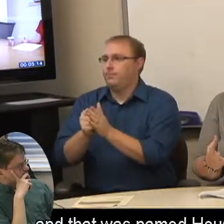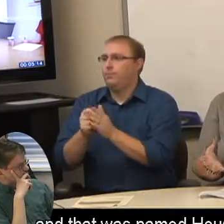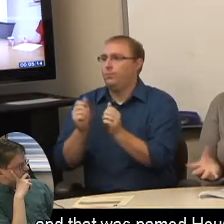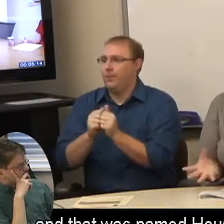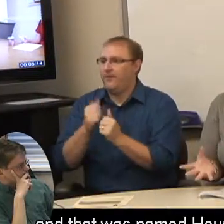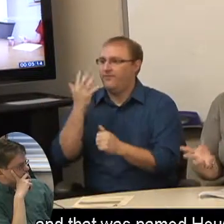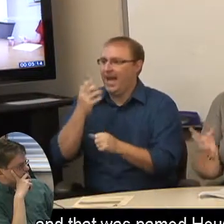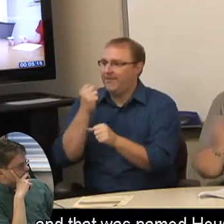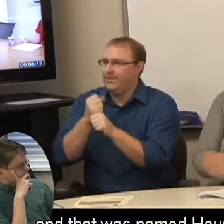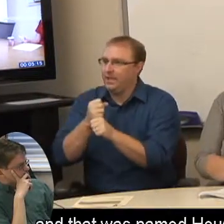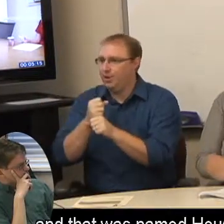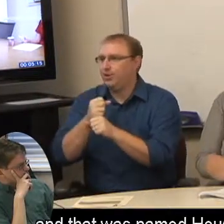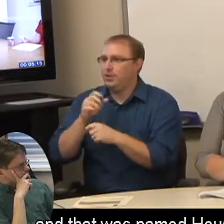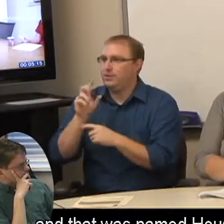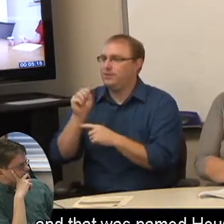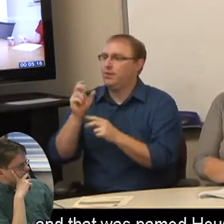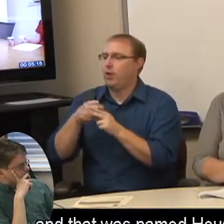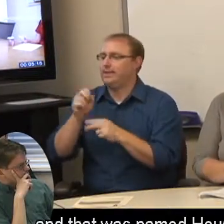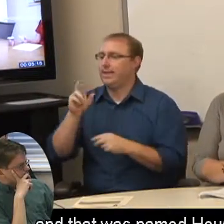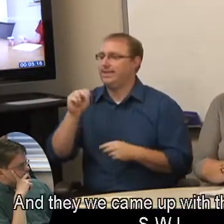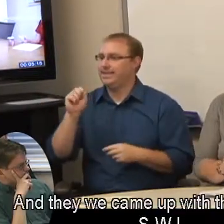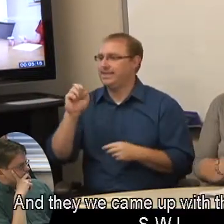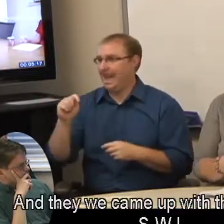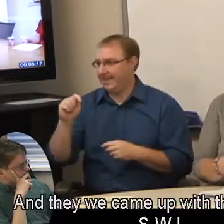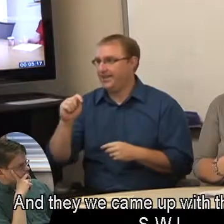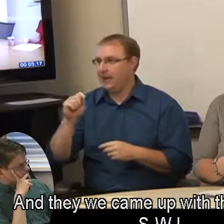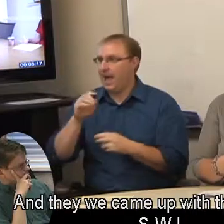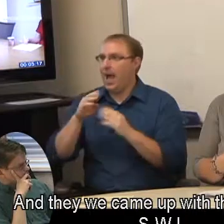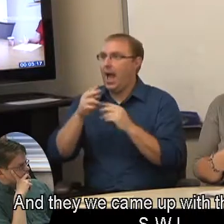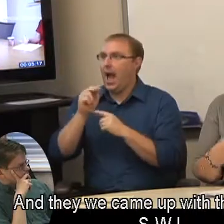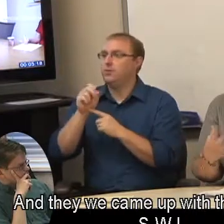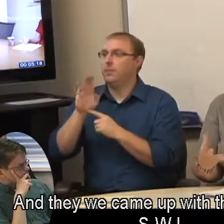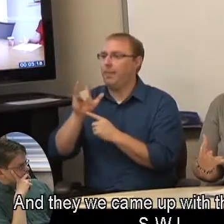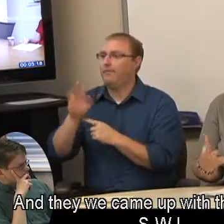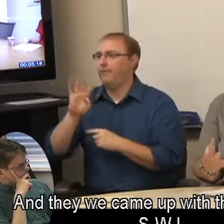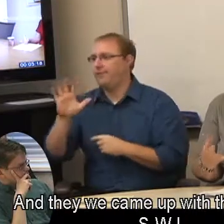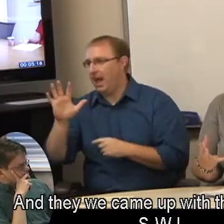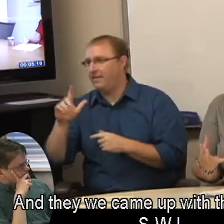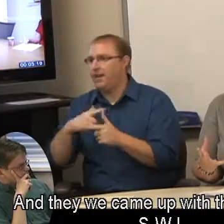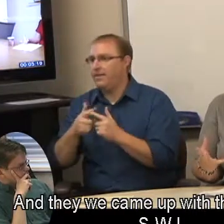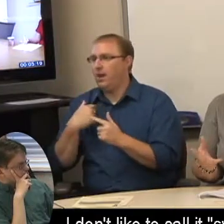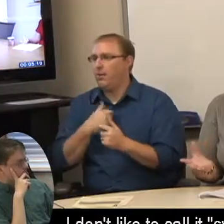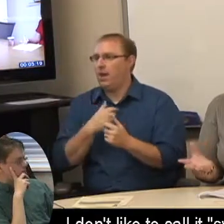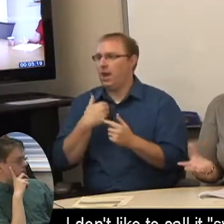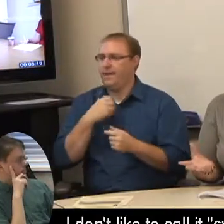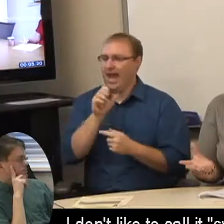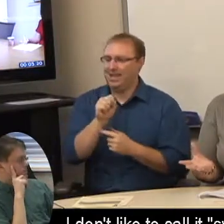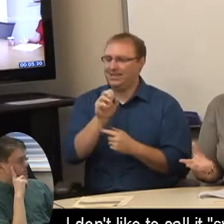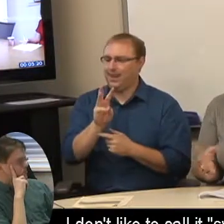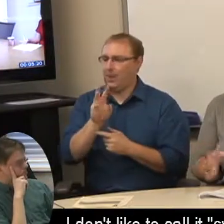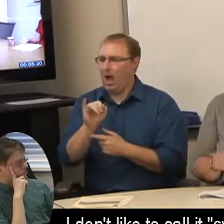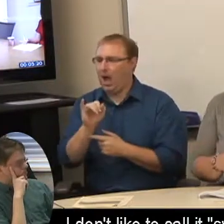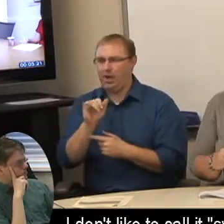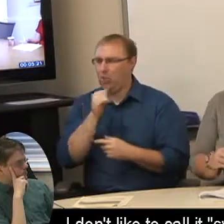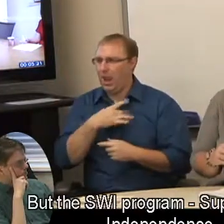and that was named House bill 45. And they we came up with the "swee" or S-W-I. I don't like to call it "swee."